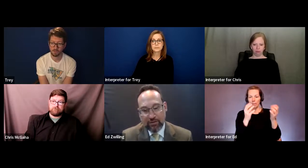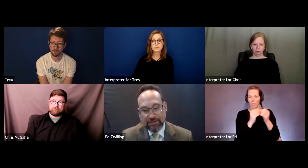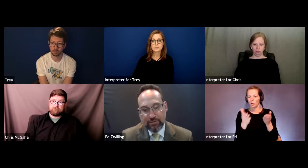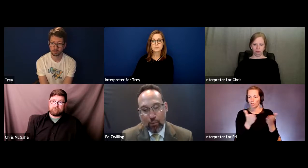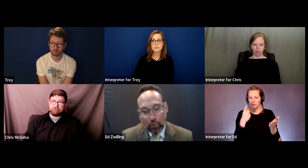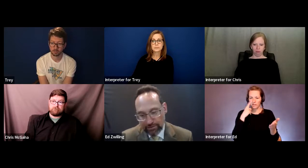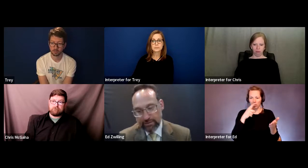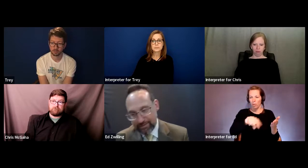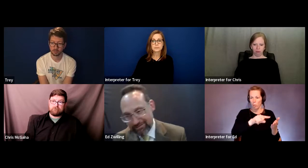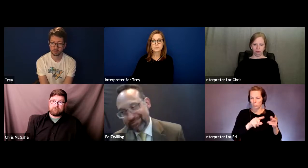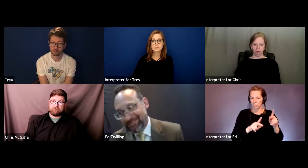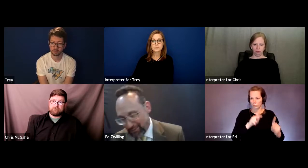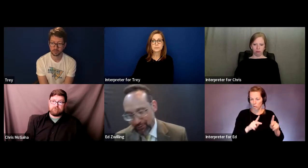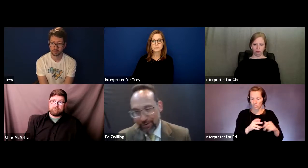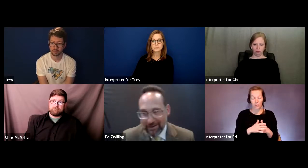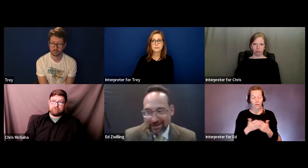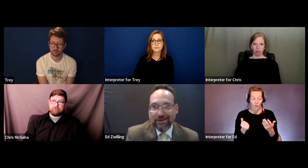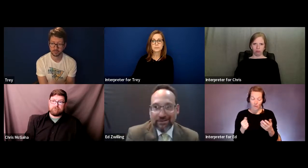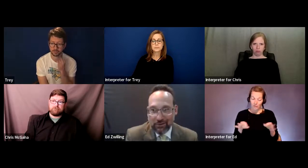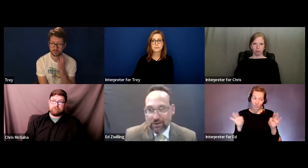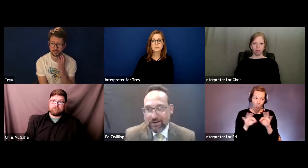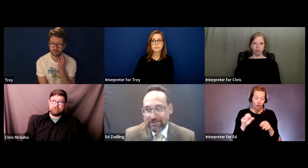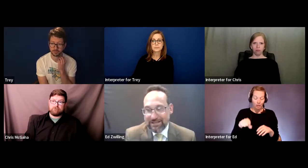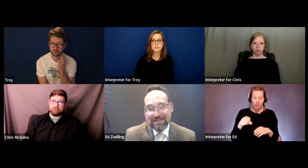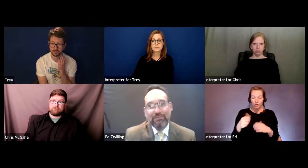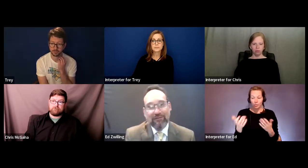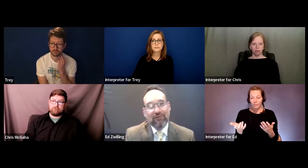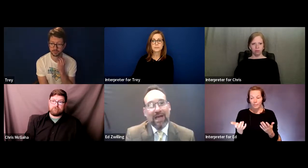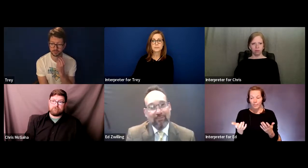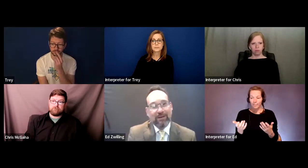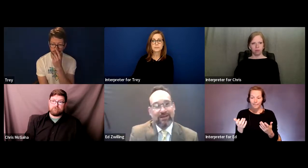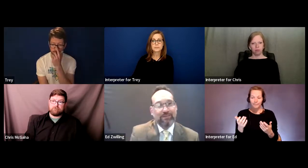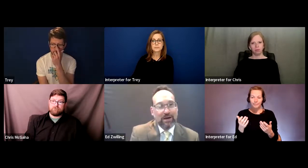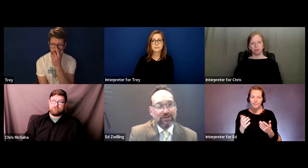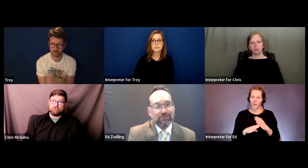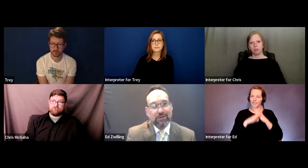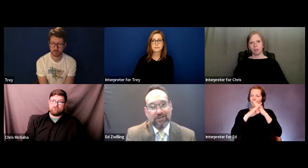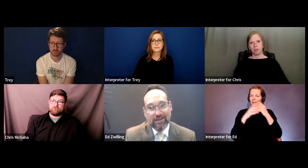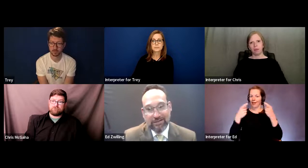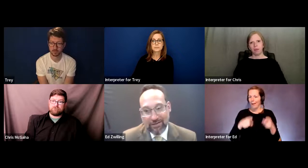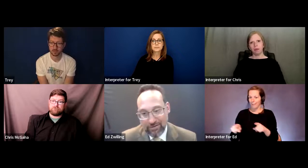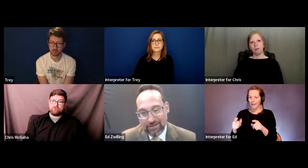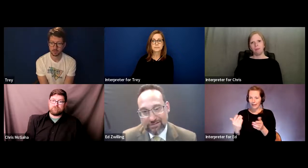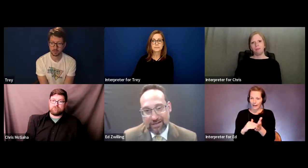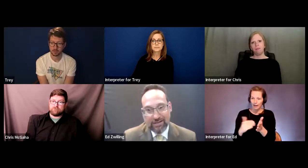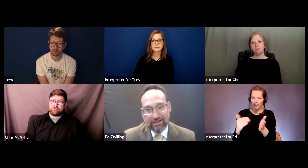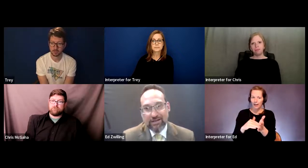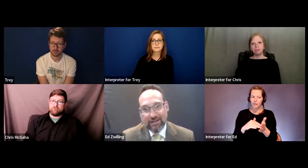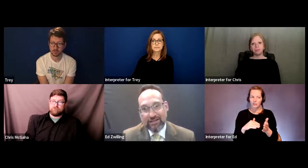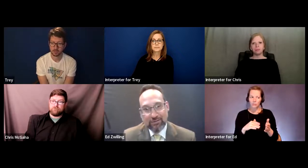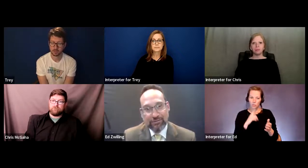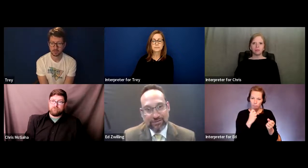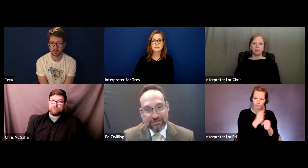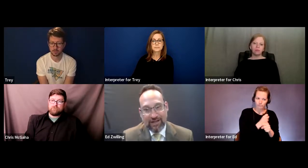So it's important to keep that from happening by ensuring that your kids are getting services